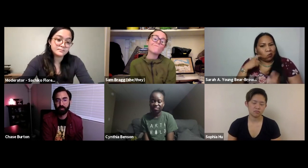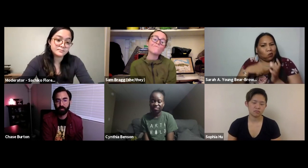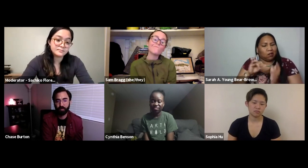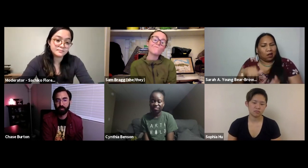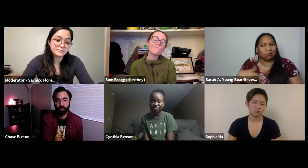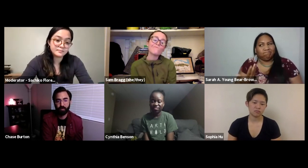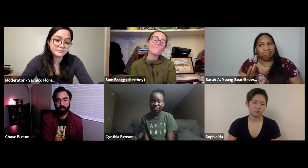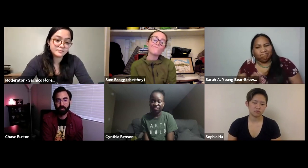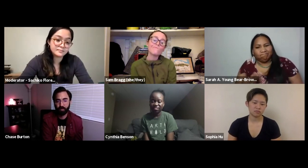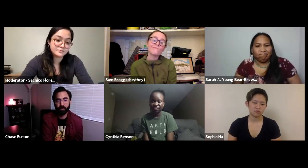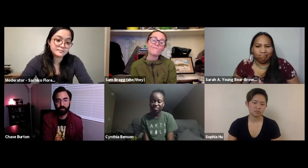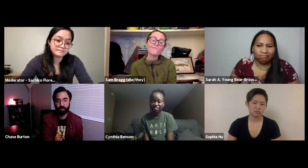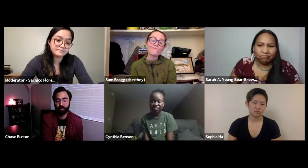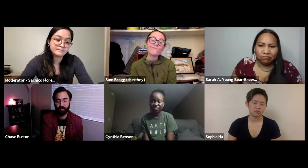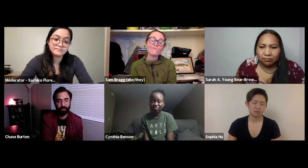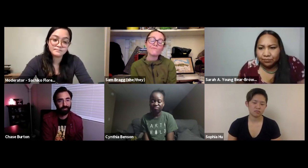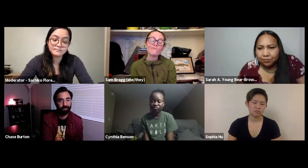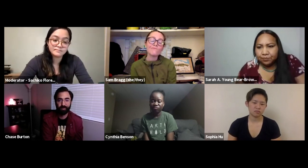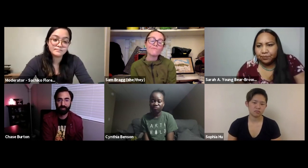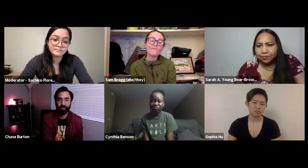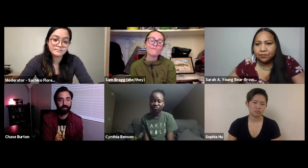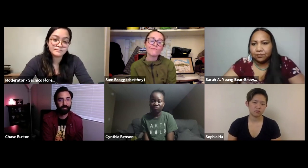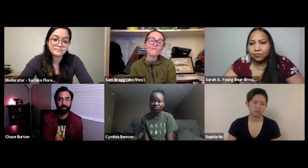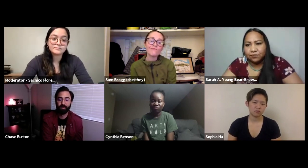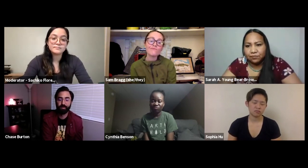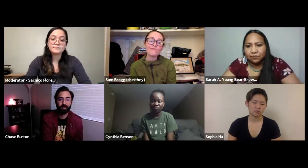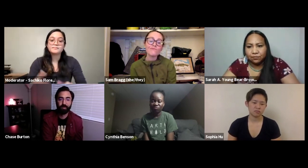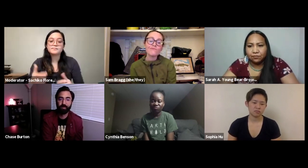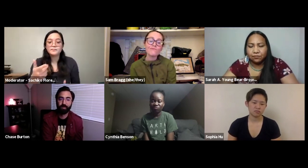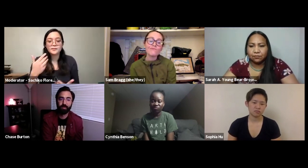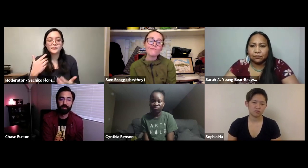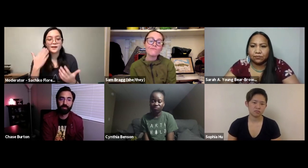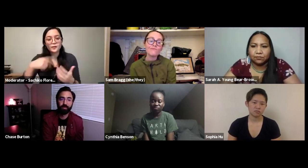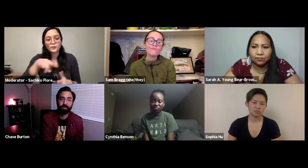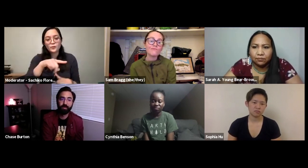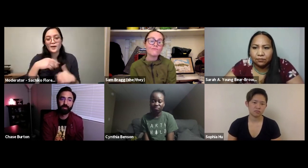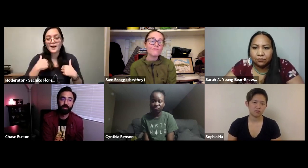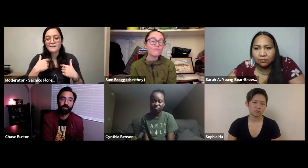I realized that the Deaf community really didn't have access to that information. SACHIKO: